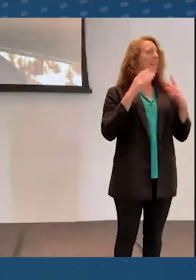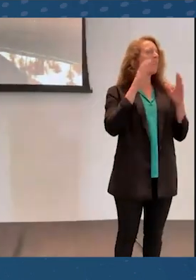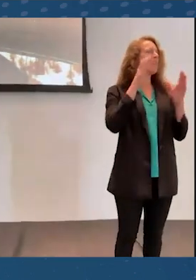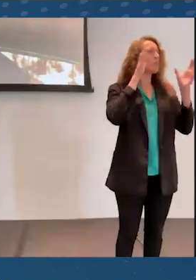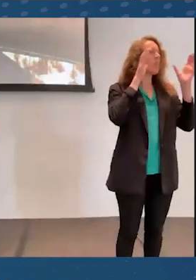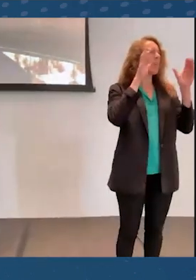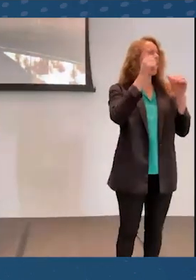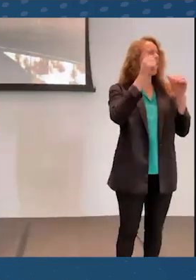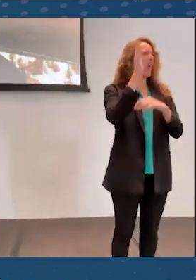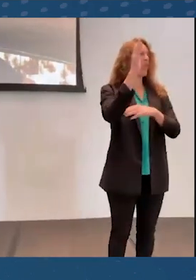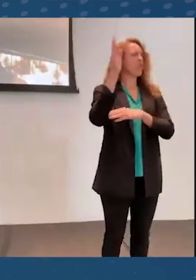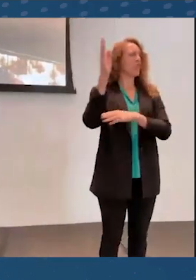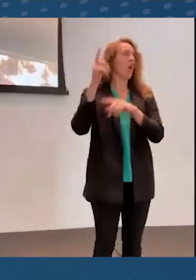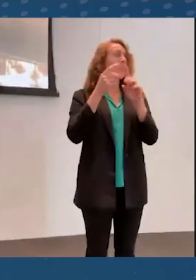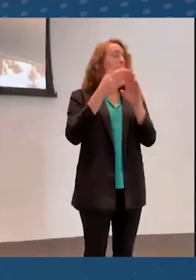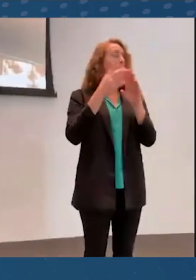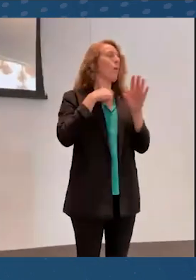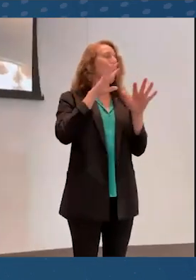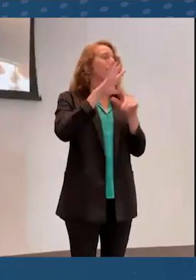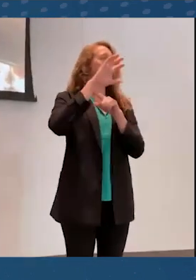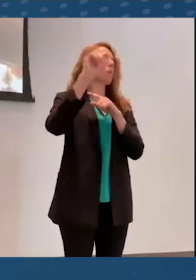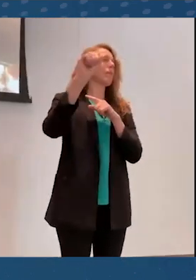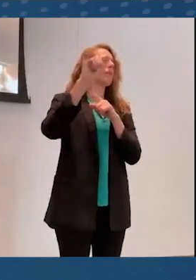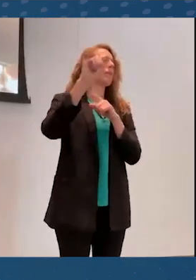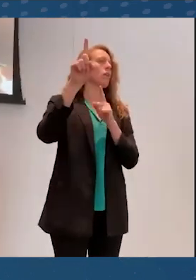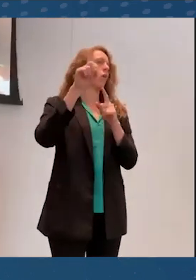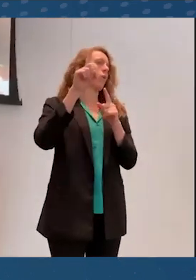have to run off to a Zoom call.